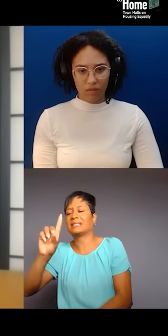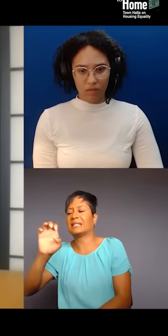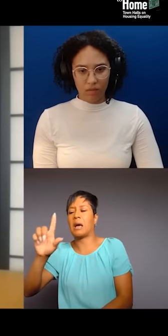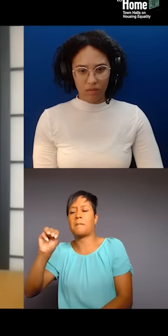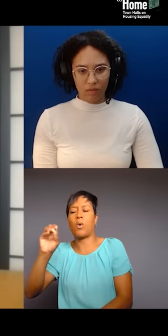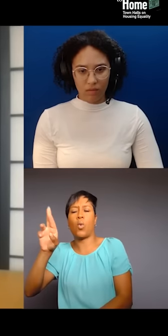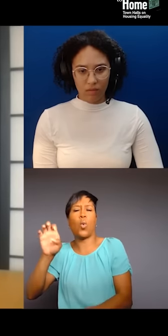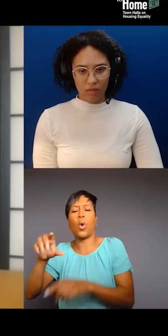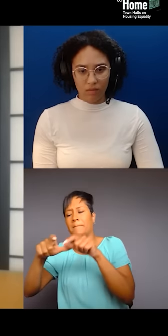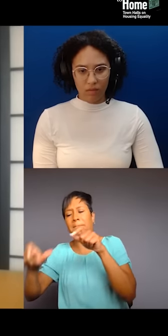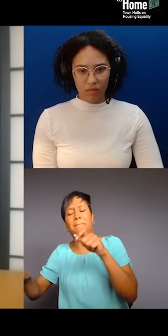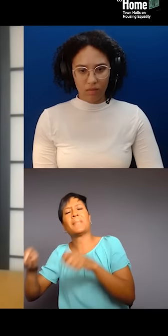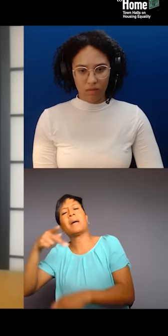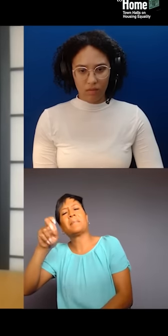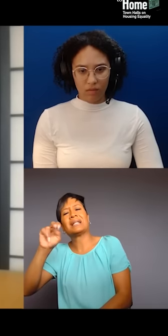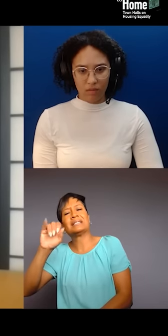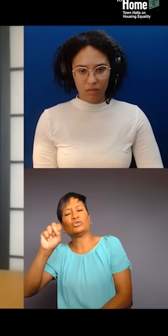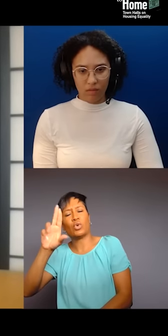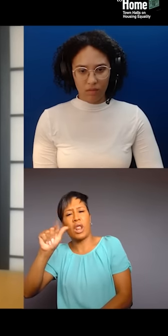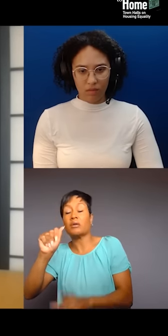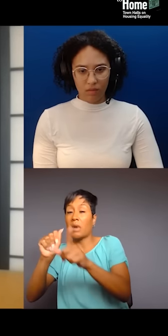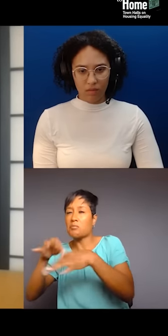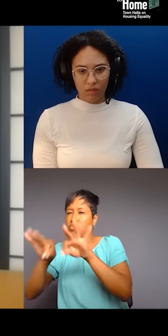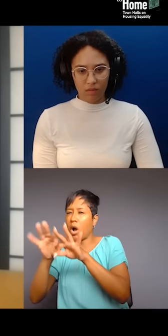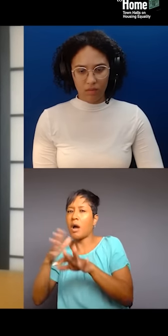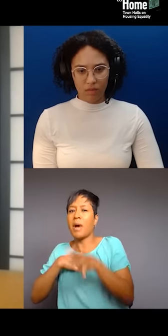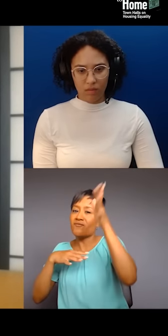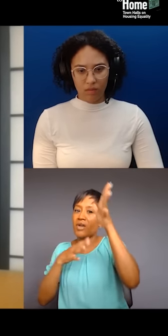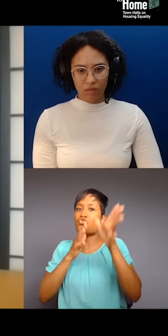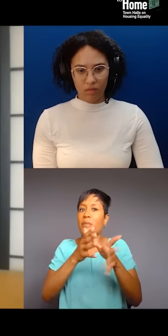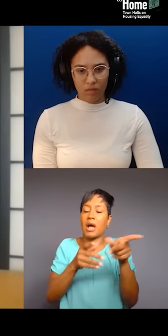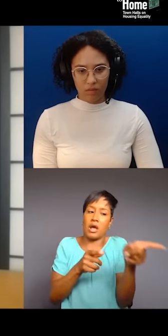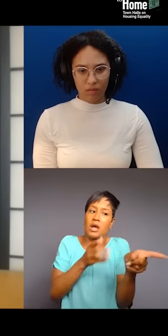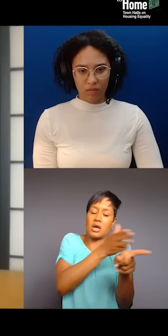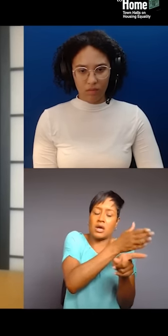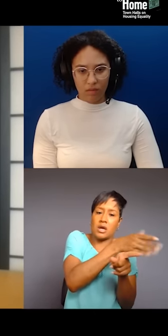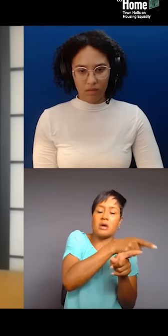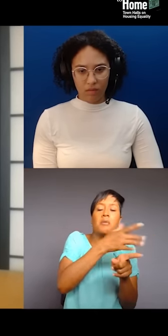because she was one of the most vocal people in my life and my upbringing, and she still is,